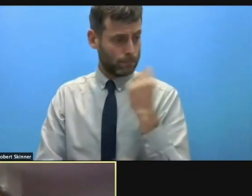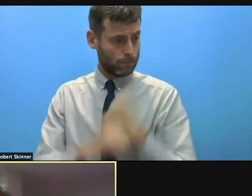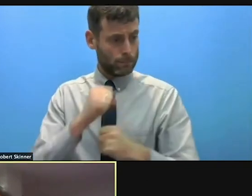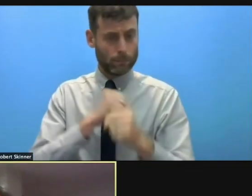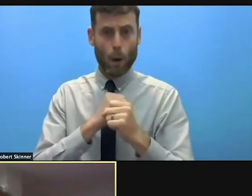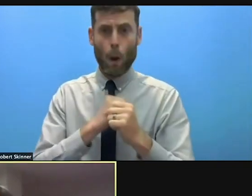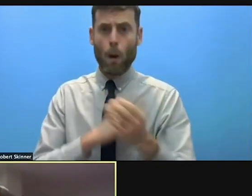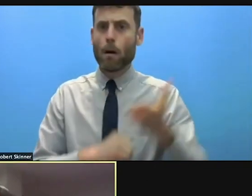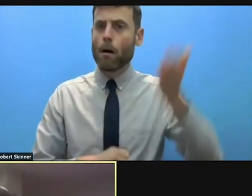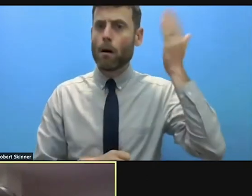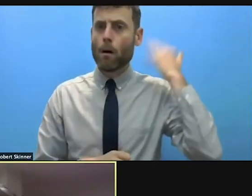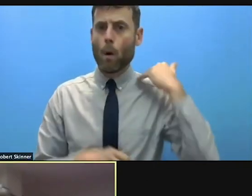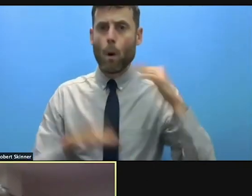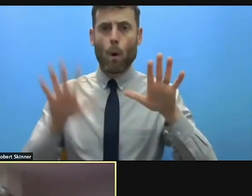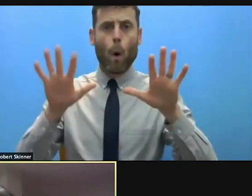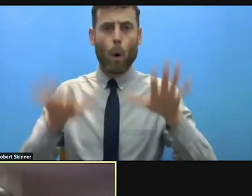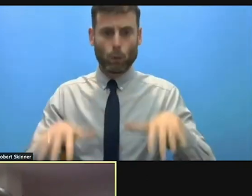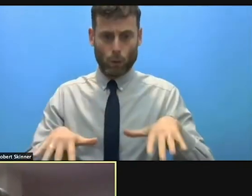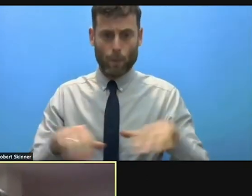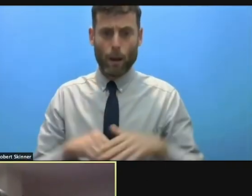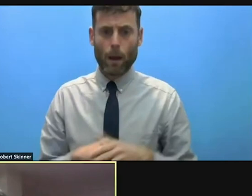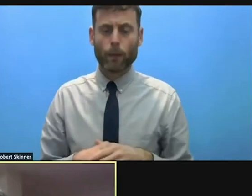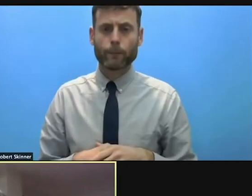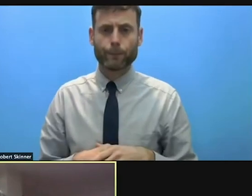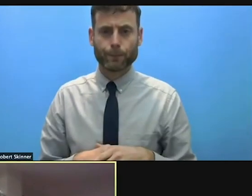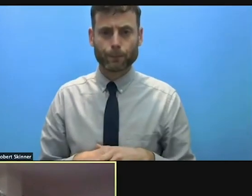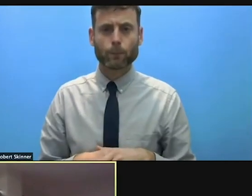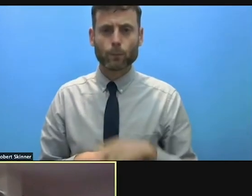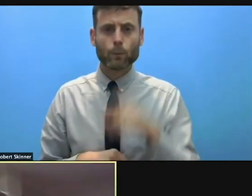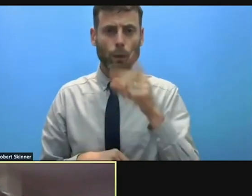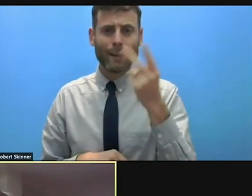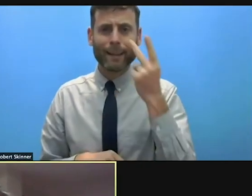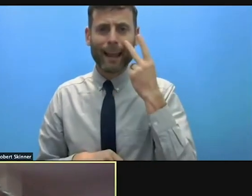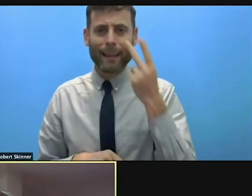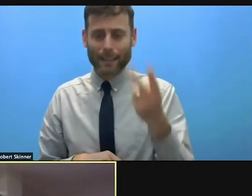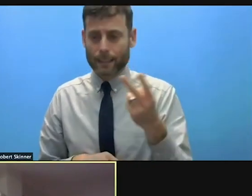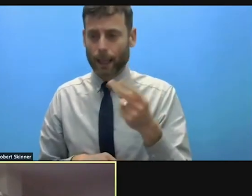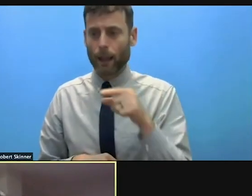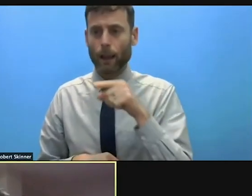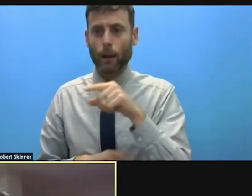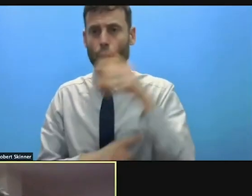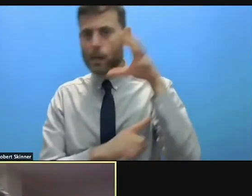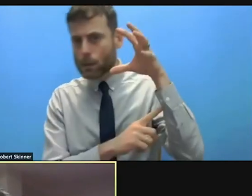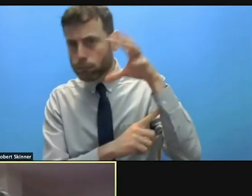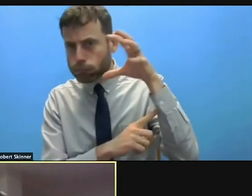displacement in the context of slow on set adverse effects of climate change such as sea level rise,